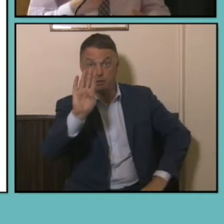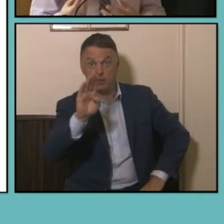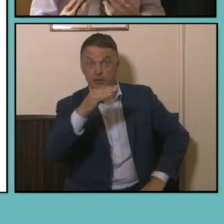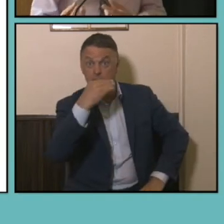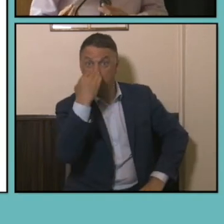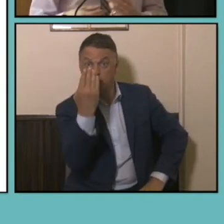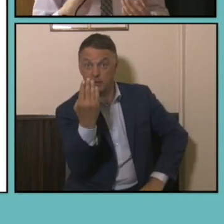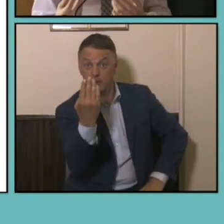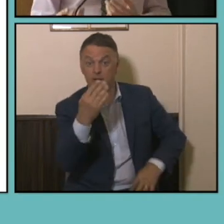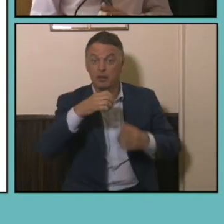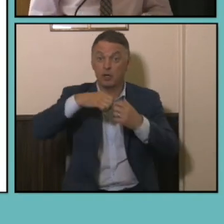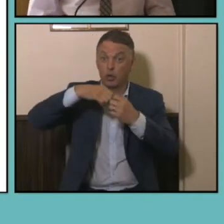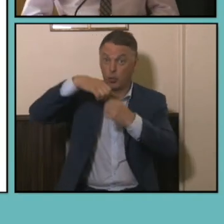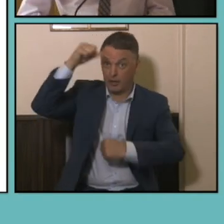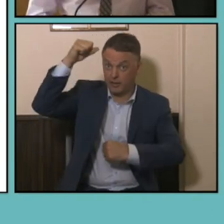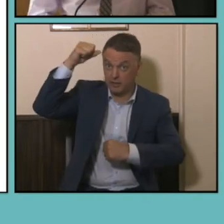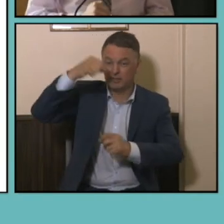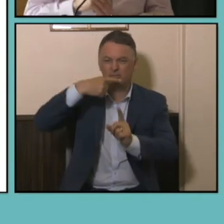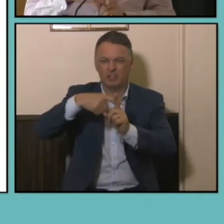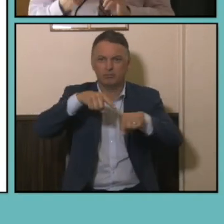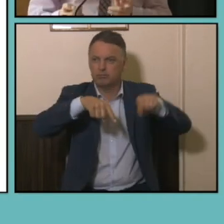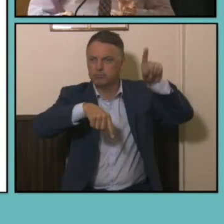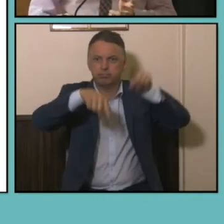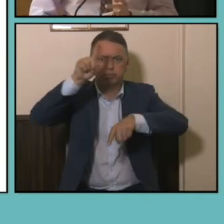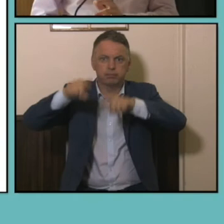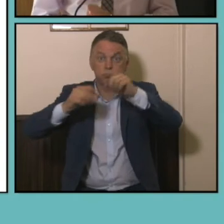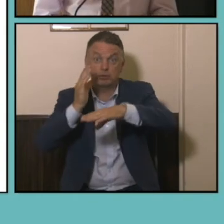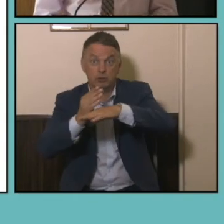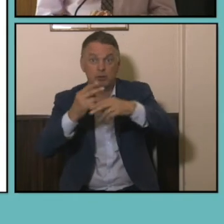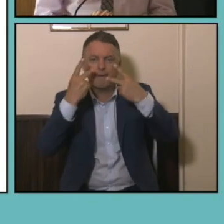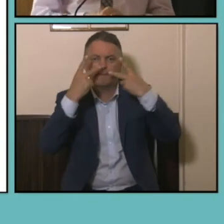with what I call it diverse jobs outlook so Visual Arts and Crafts was at the